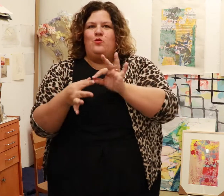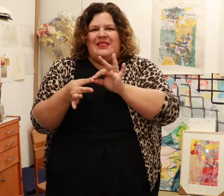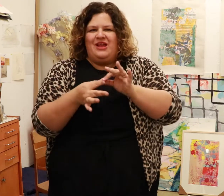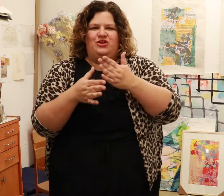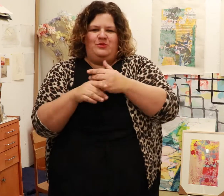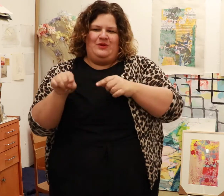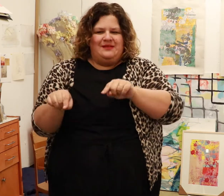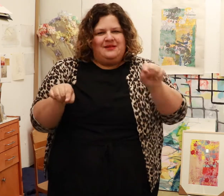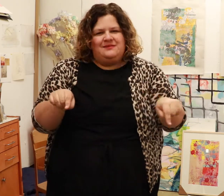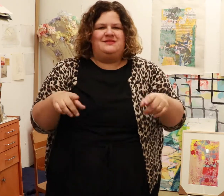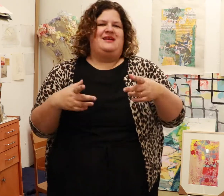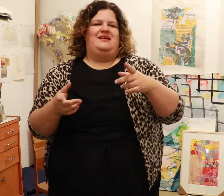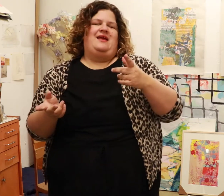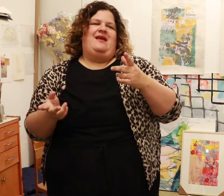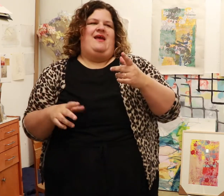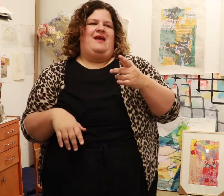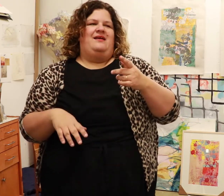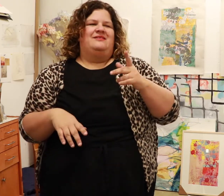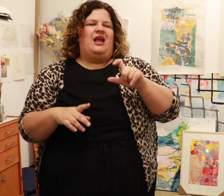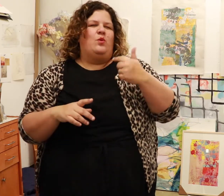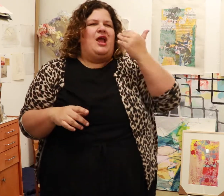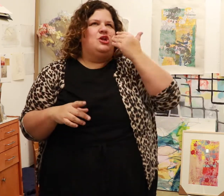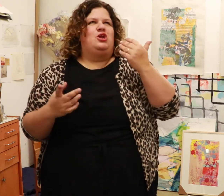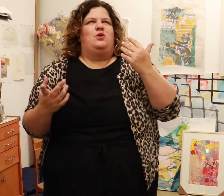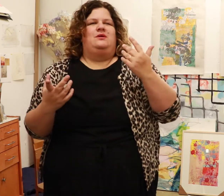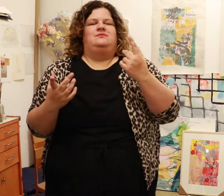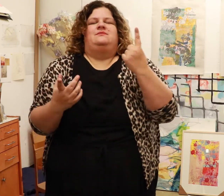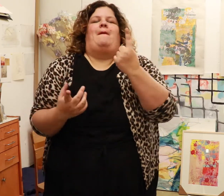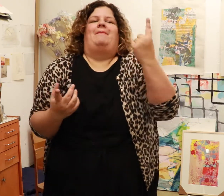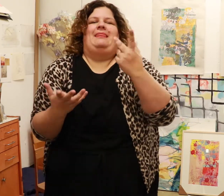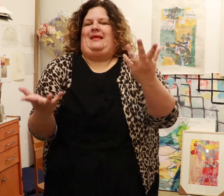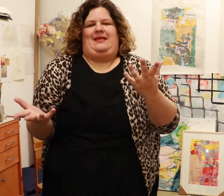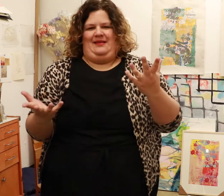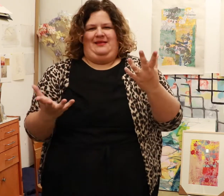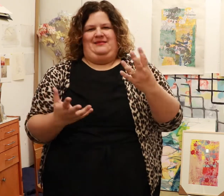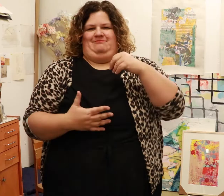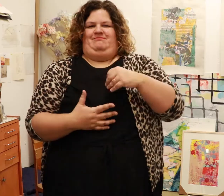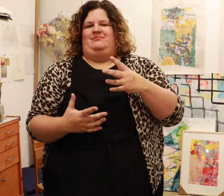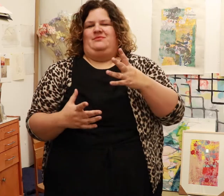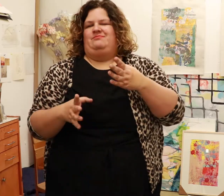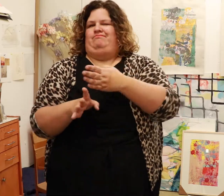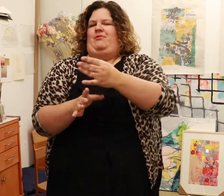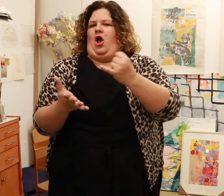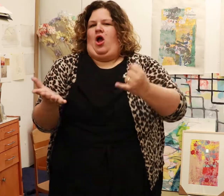the relationship between this and that. That’s when I knew I’d do something with art.